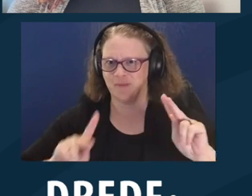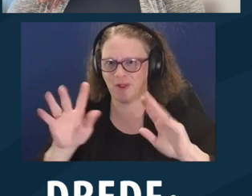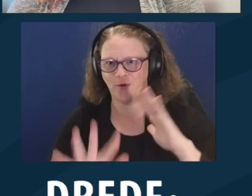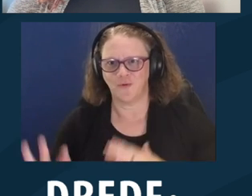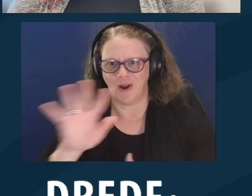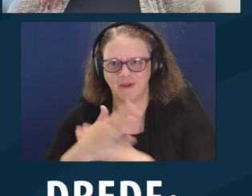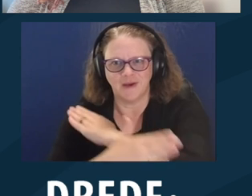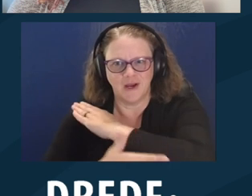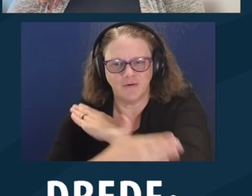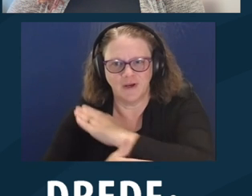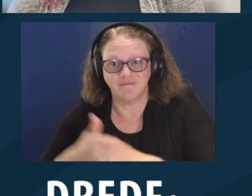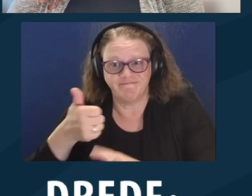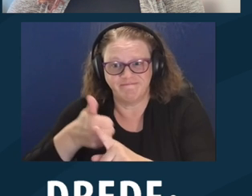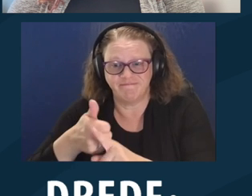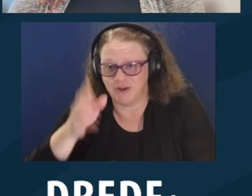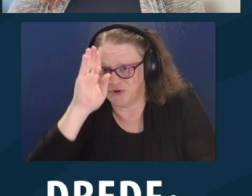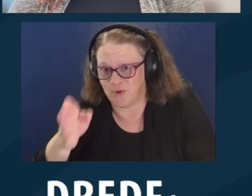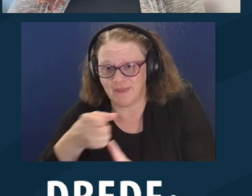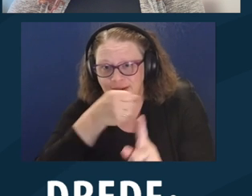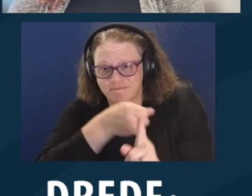who are directly impacted by these unfair rules.